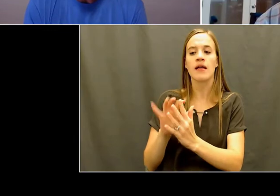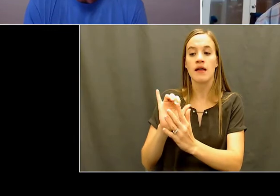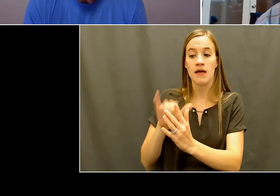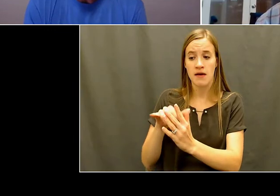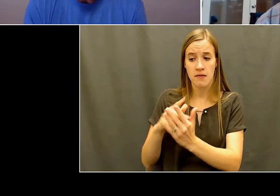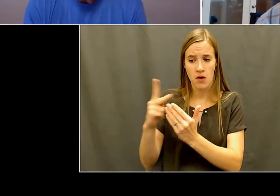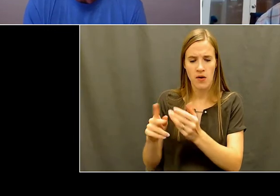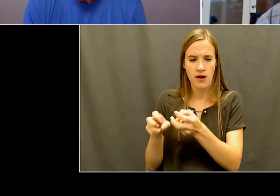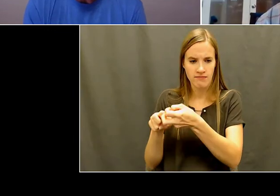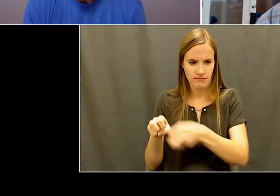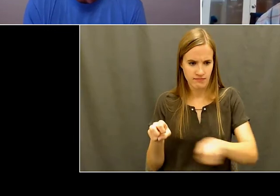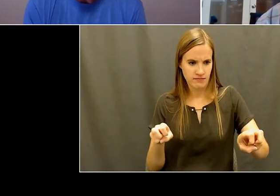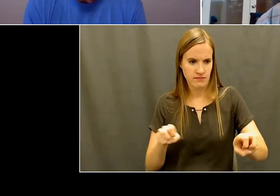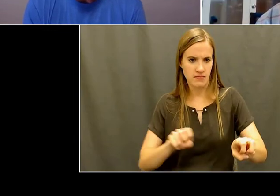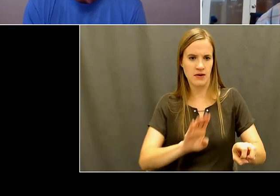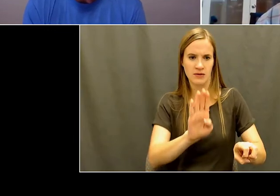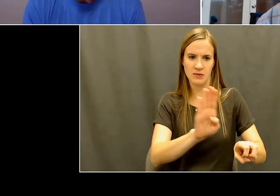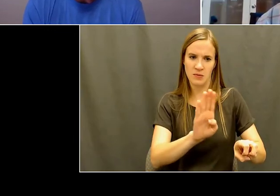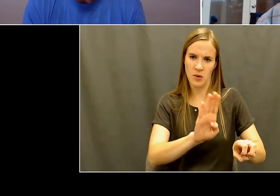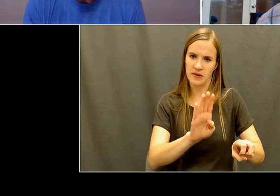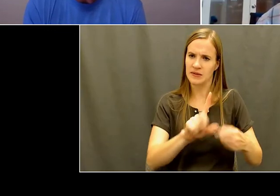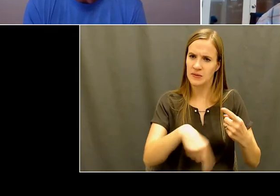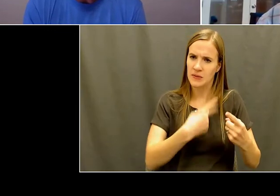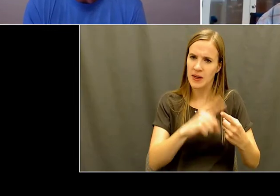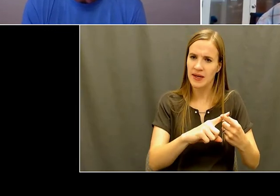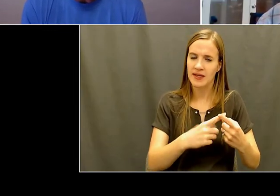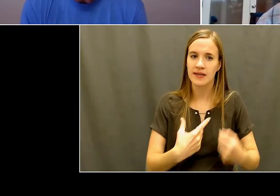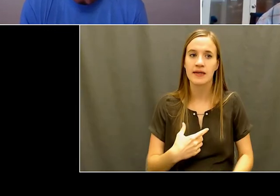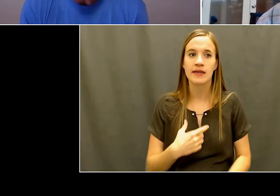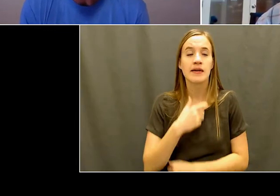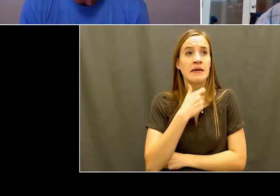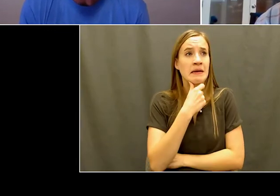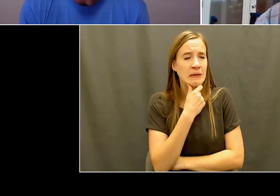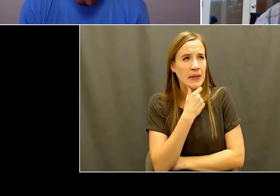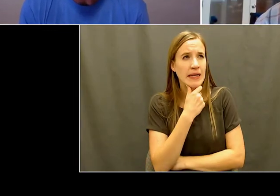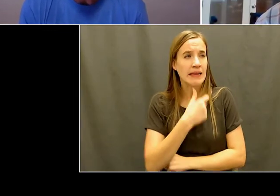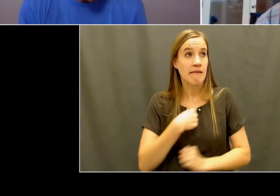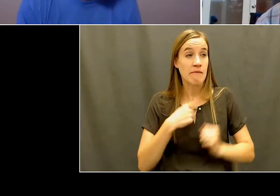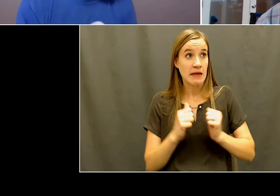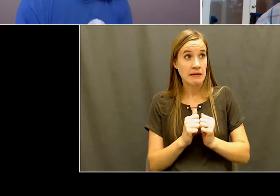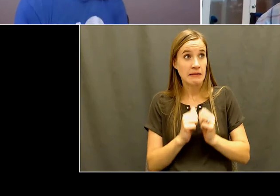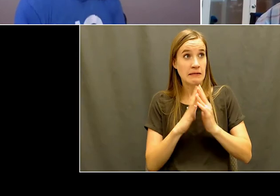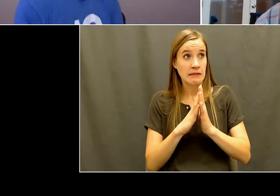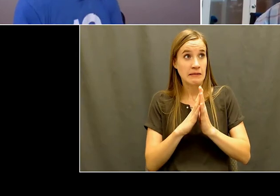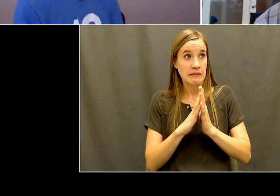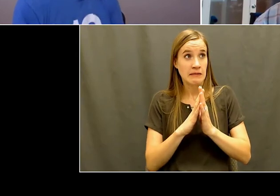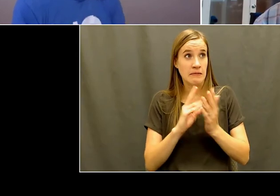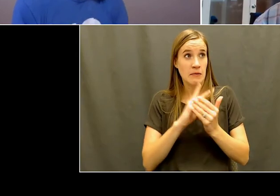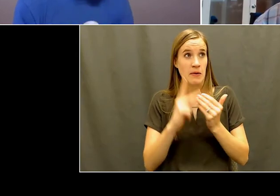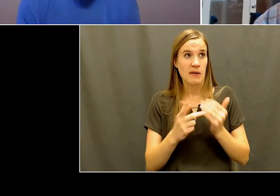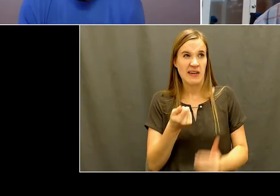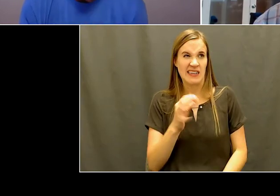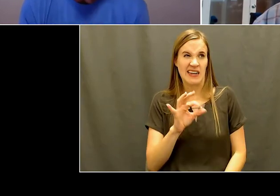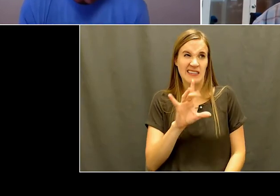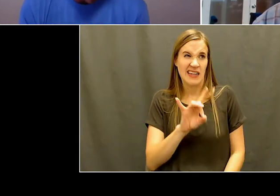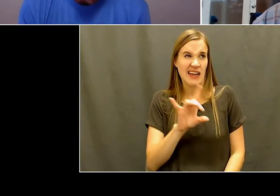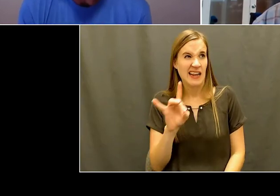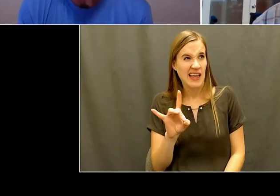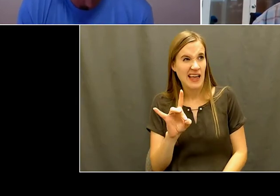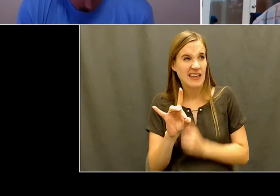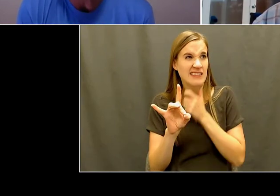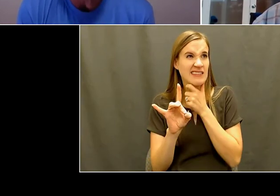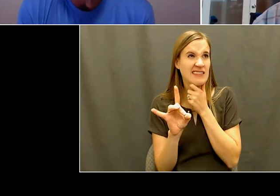at Boise for five or six years, five or six years. And